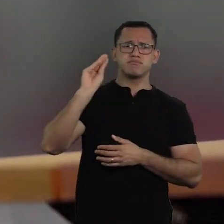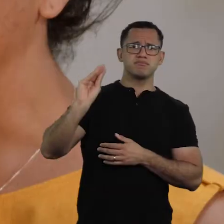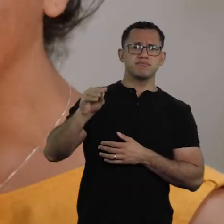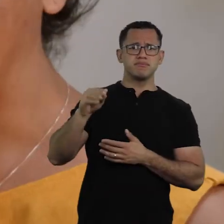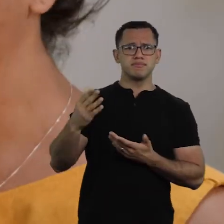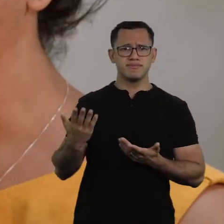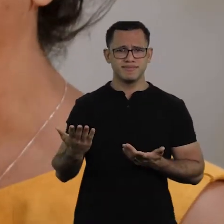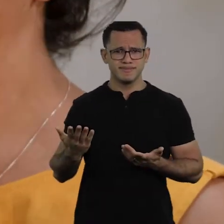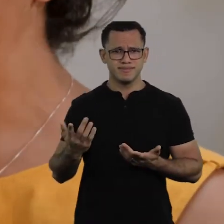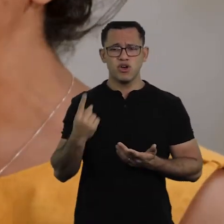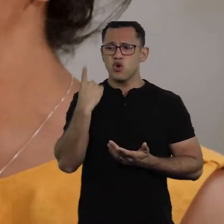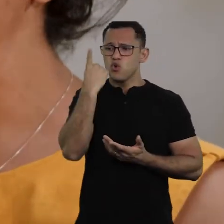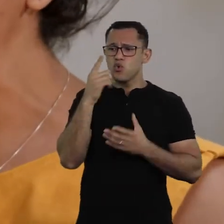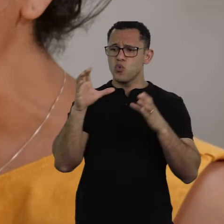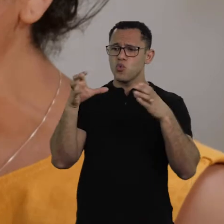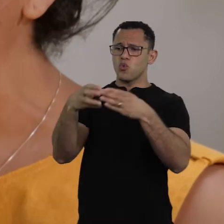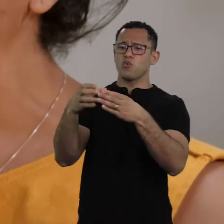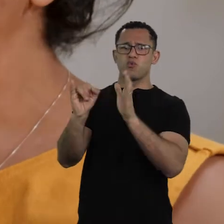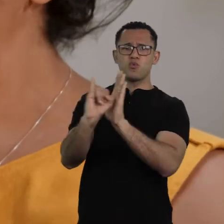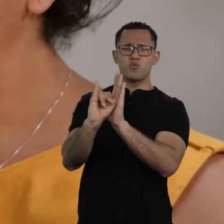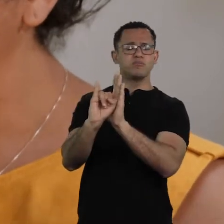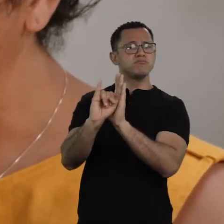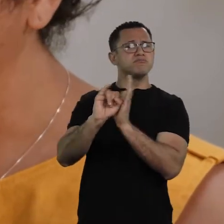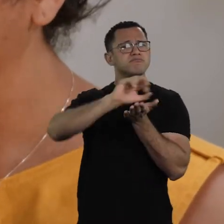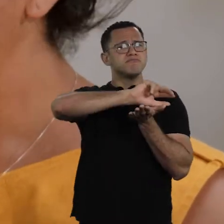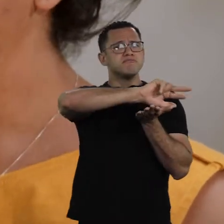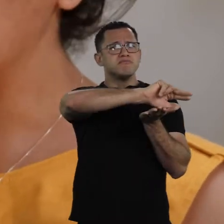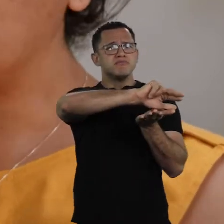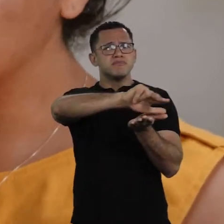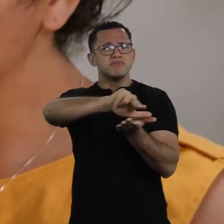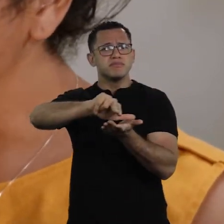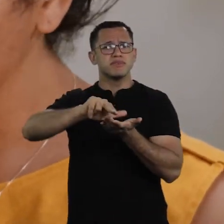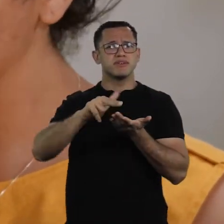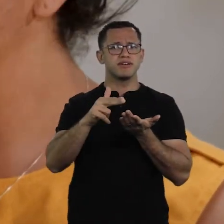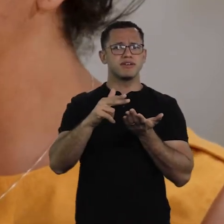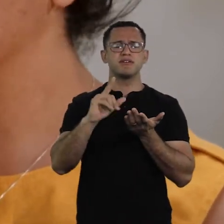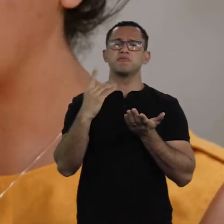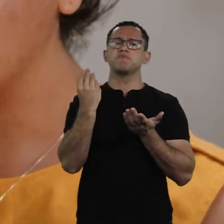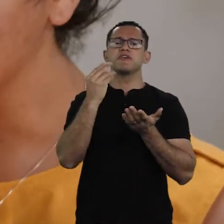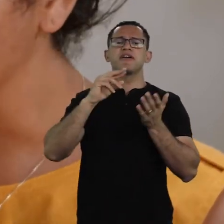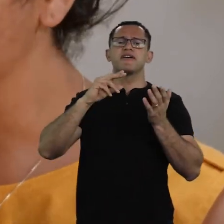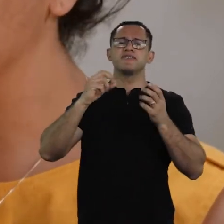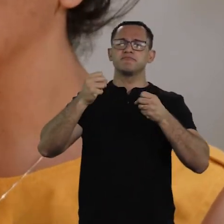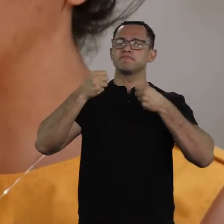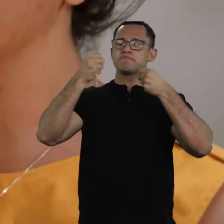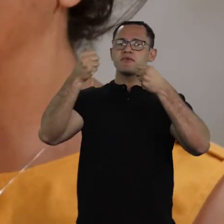Exactly, that wants to remain in positions of power, and maintain inequalities, exclusions